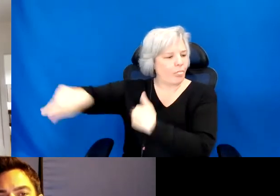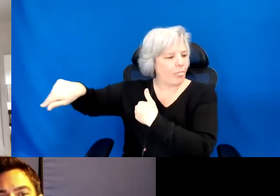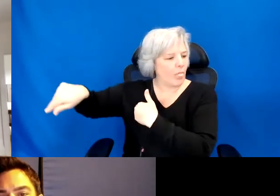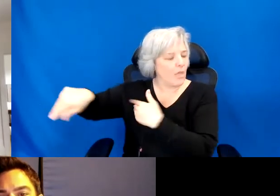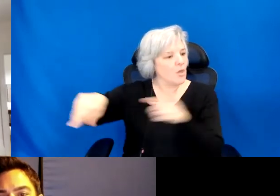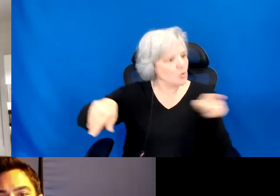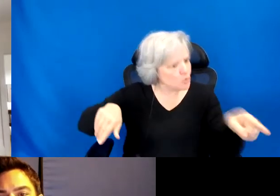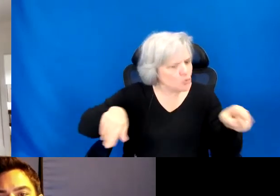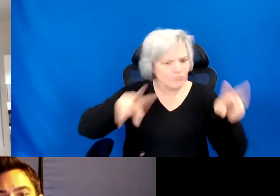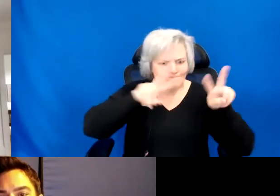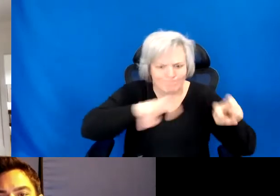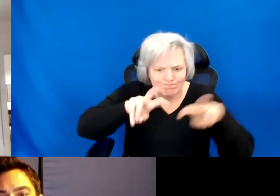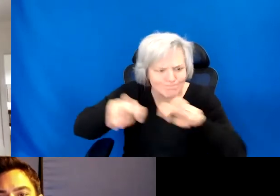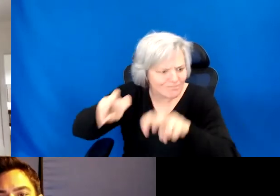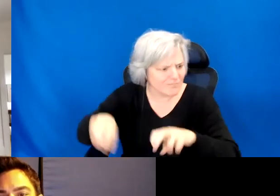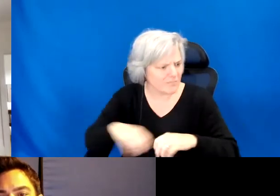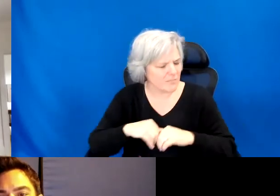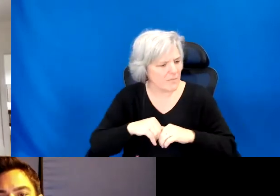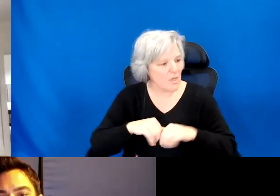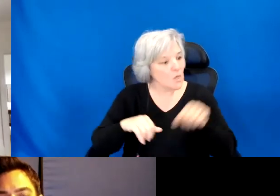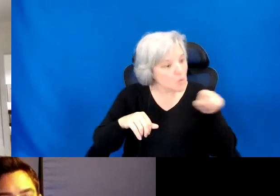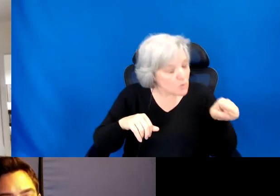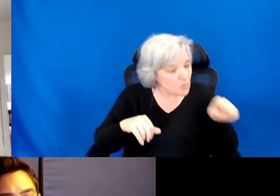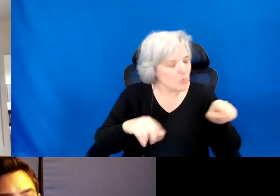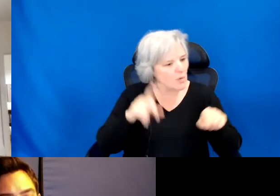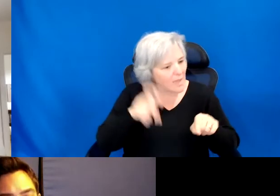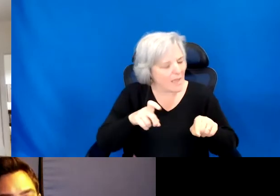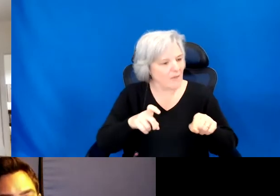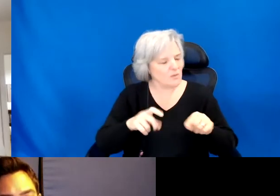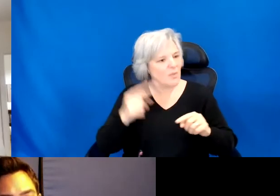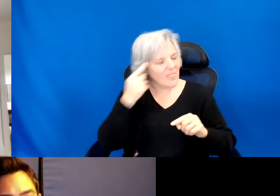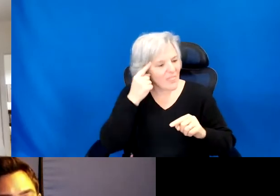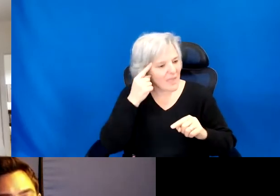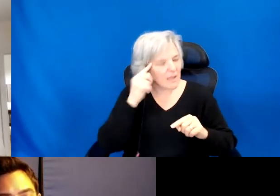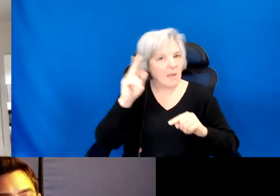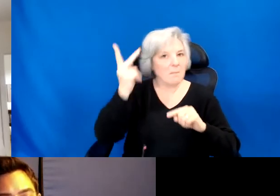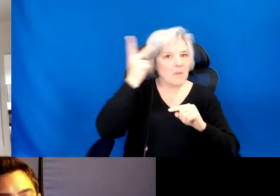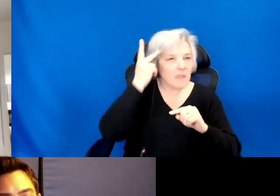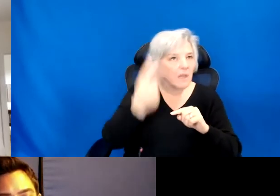You will need to call carefully from the intimate and political pasts that have shaped your